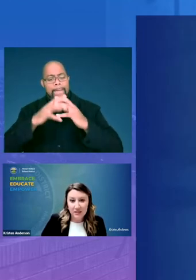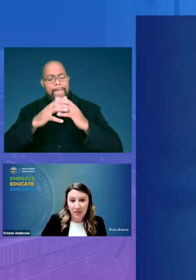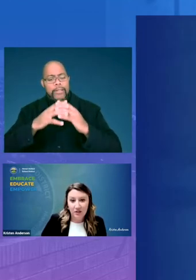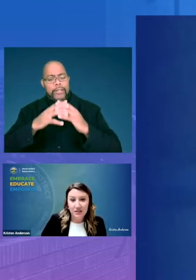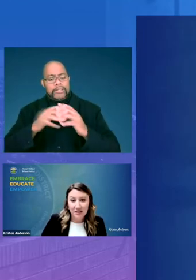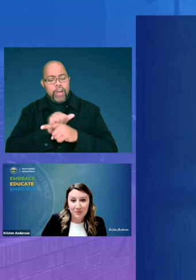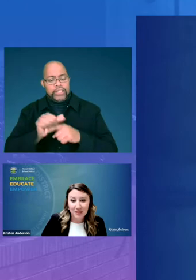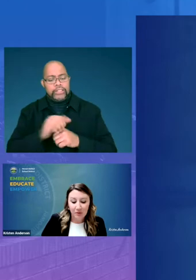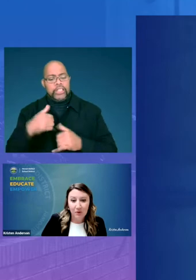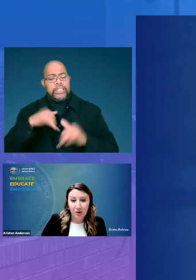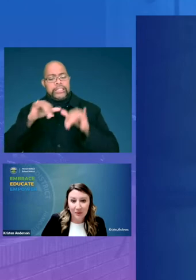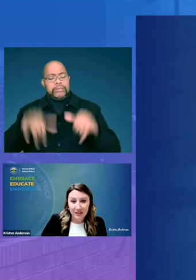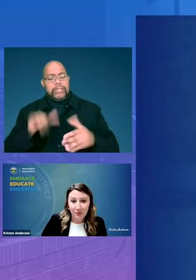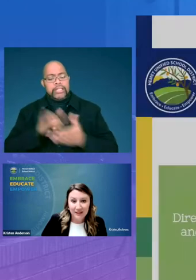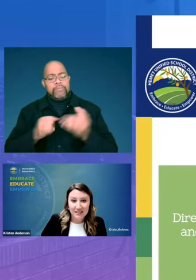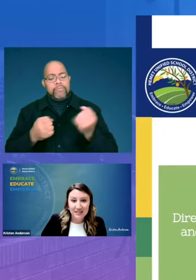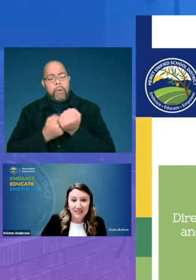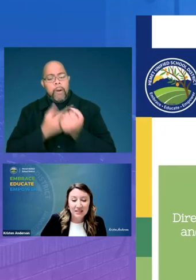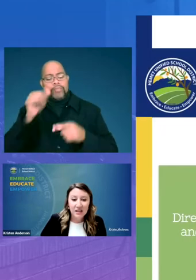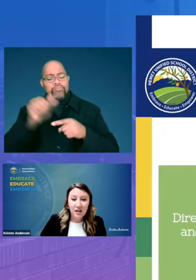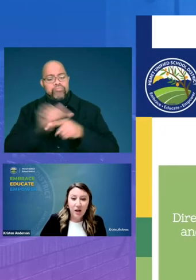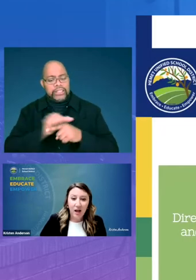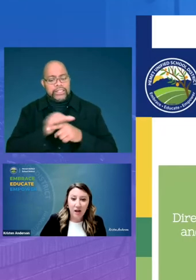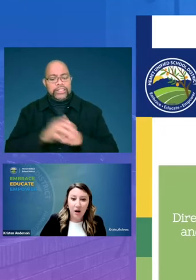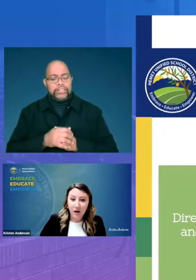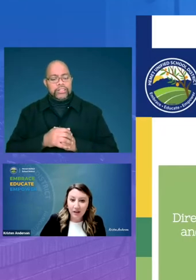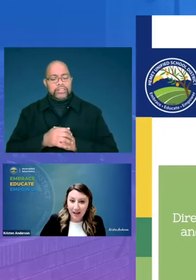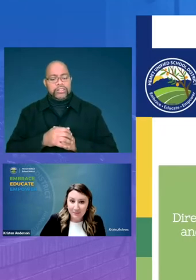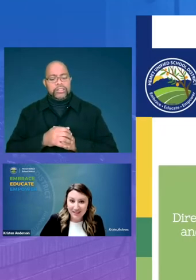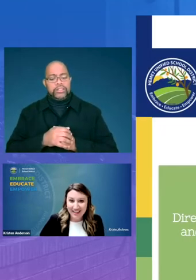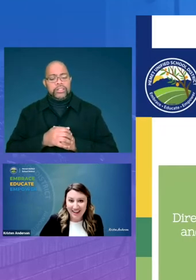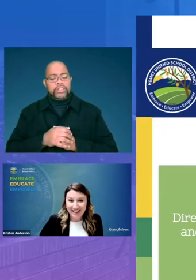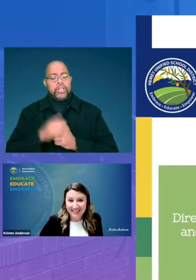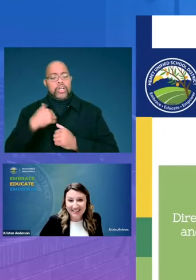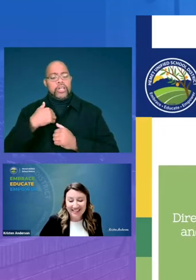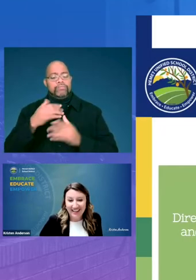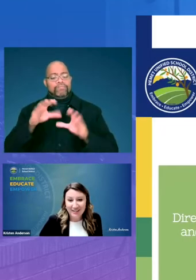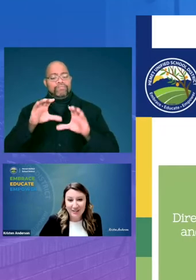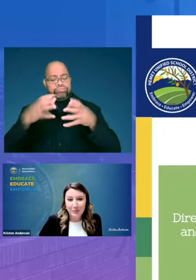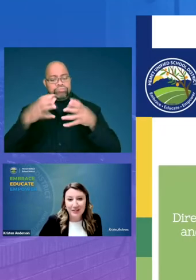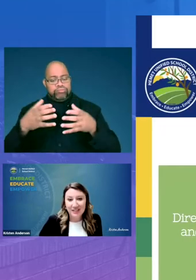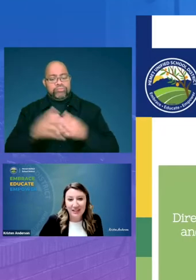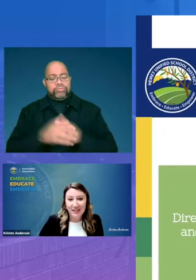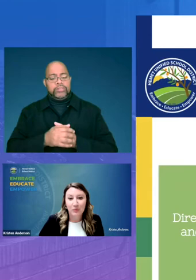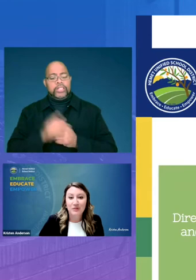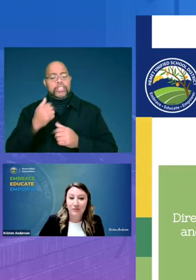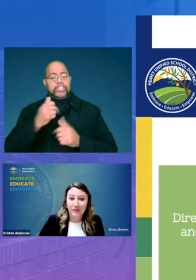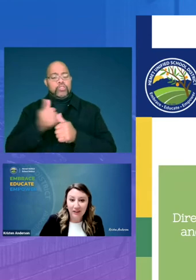are systems that promote best practices um our cabinet and uh superintendent was very